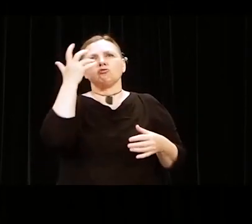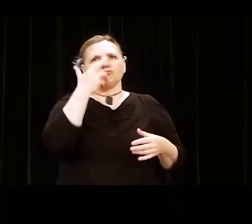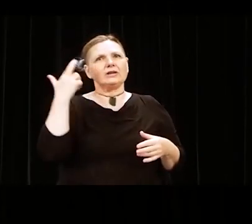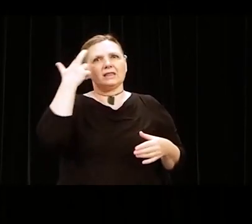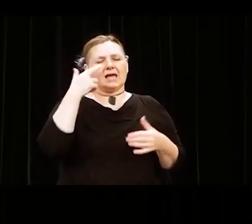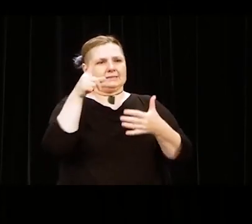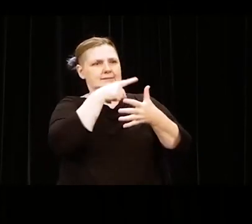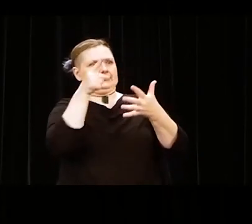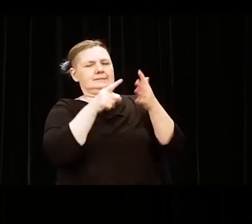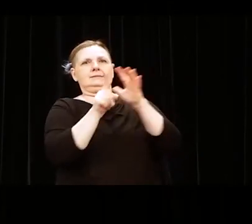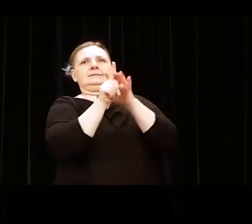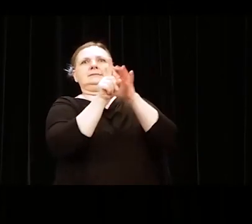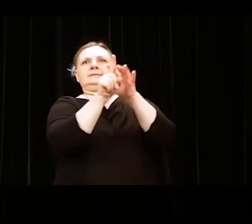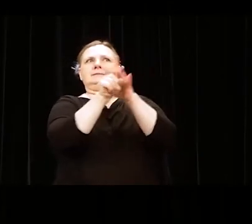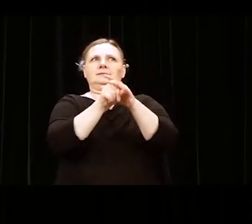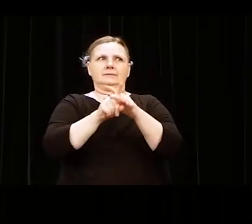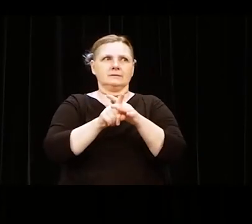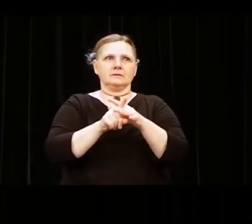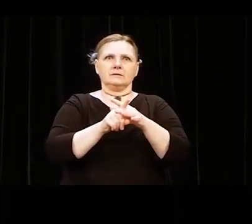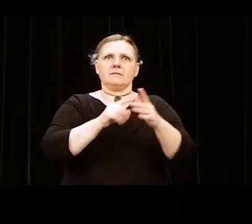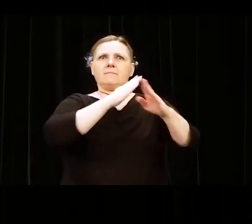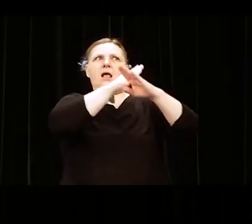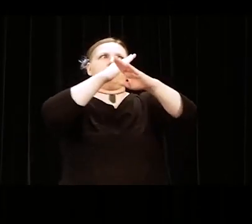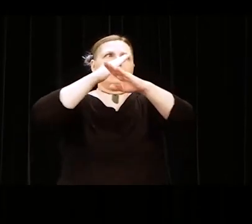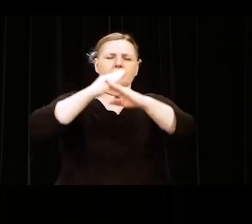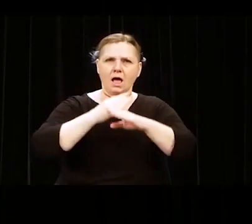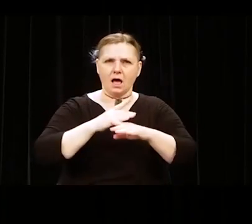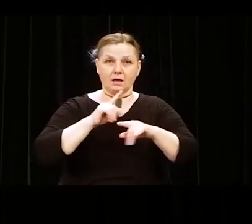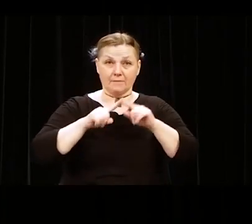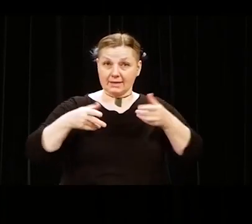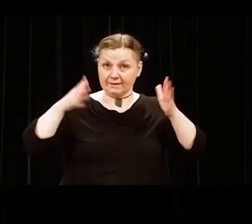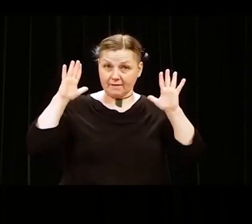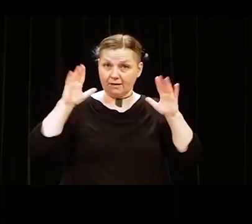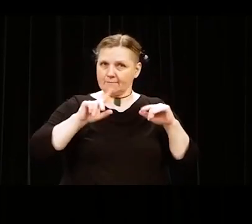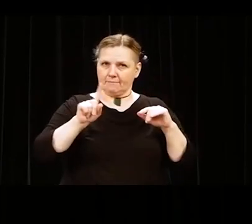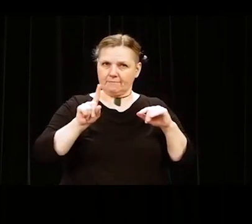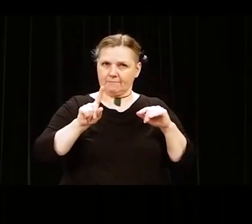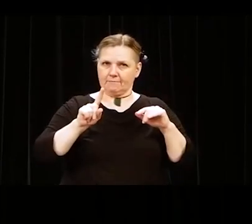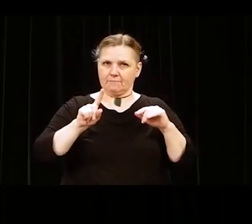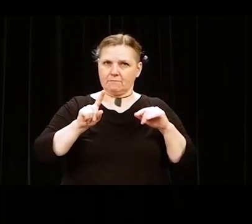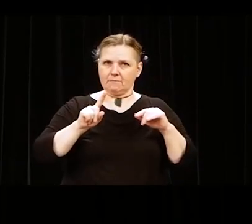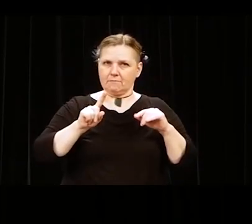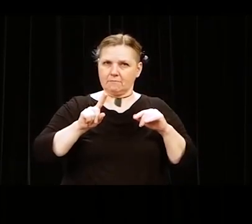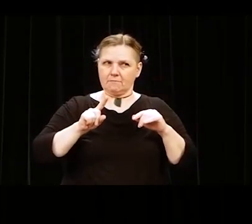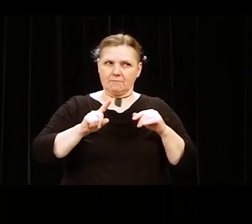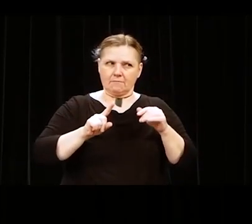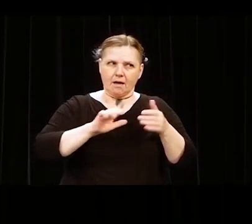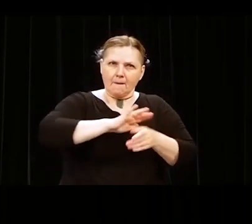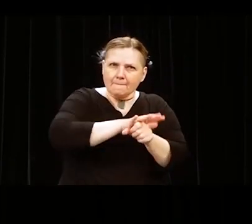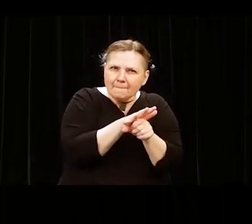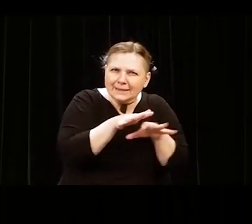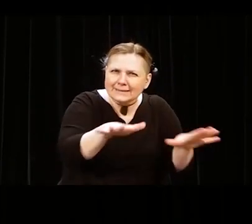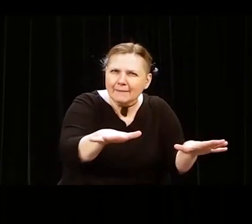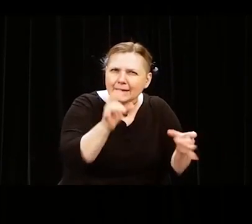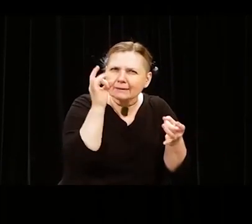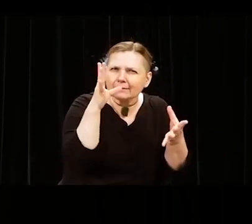But you didn't give up. Some of you started, some of you stopped. Some of you came back. Some of you took a break.